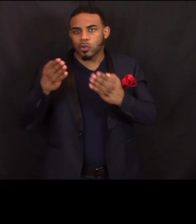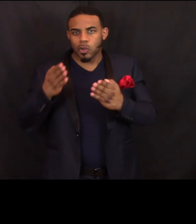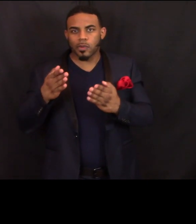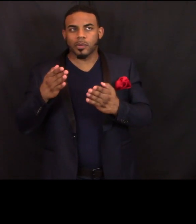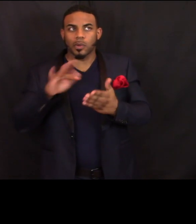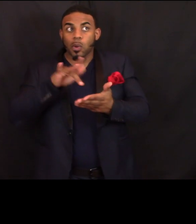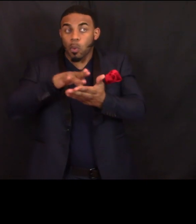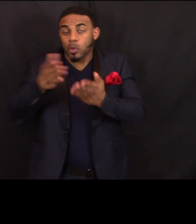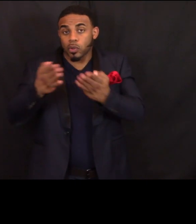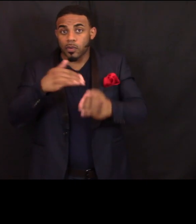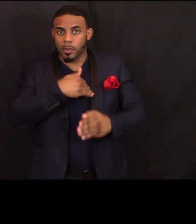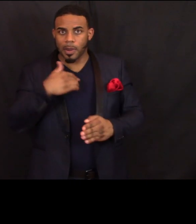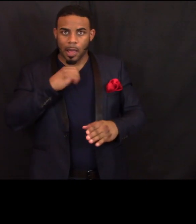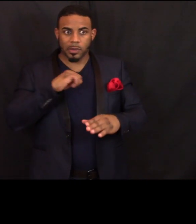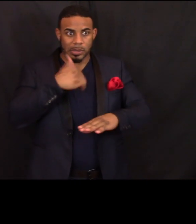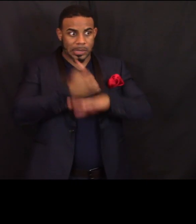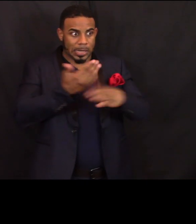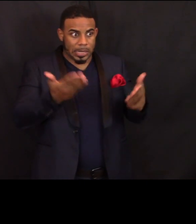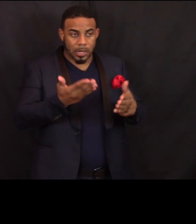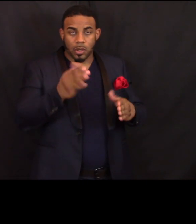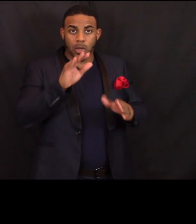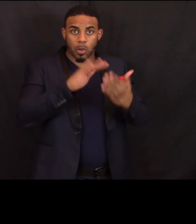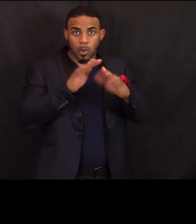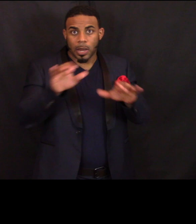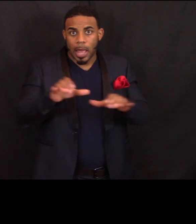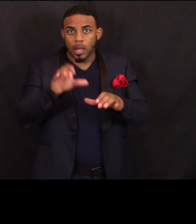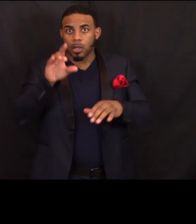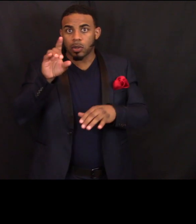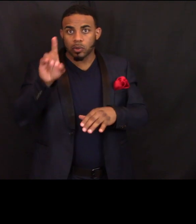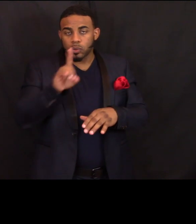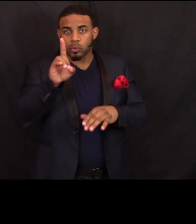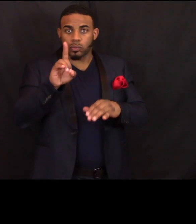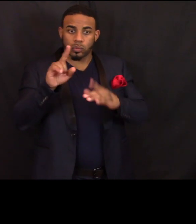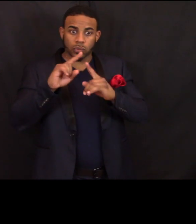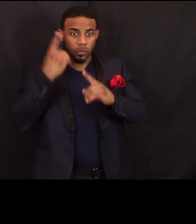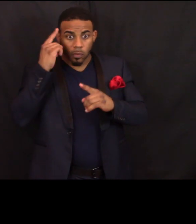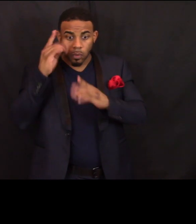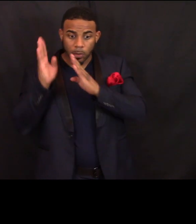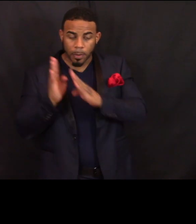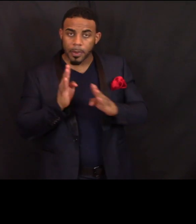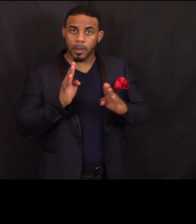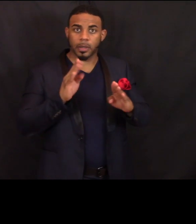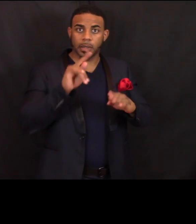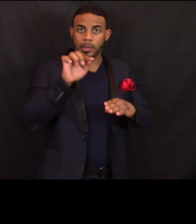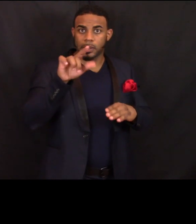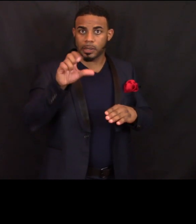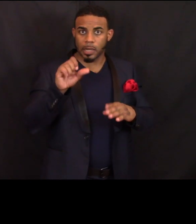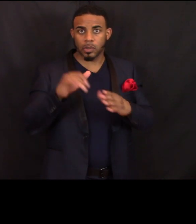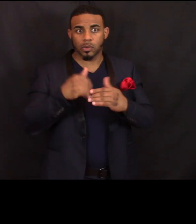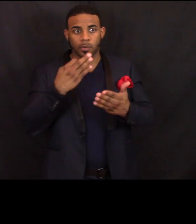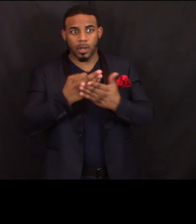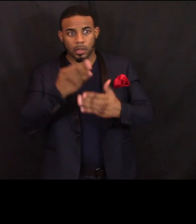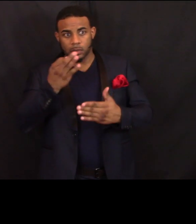I was stationed here at Community Action Duluth to prepare taxes and do financial literacy education